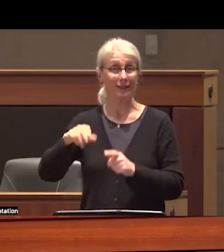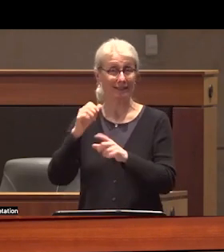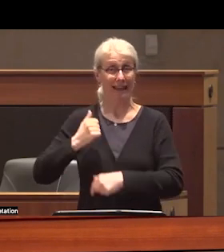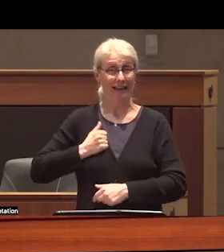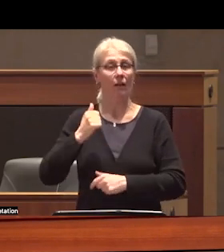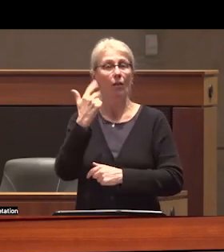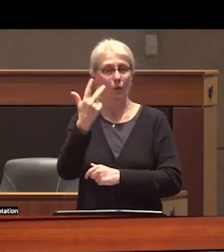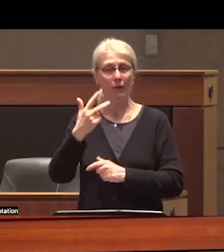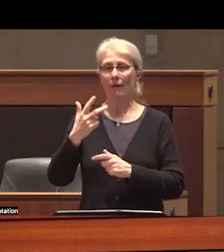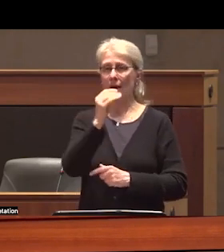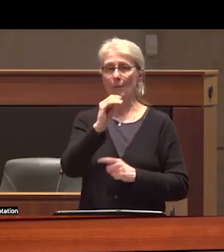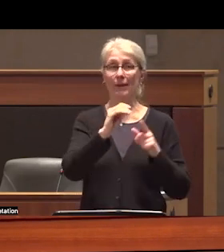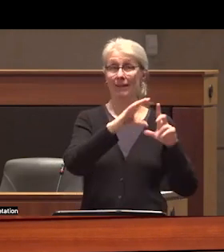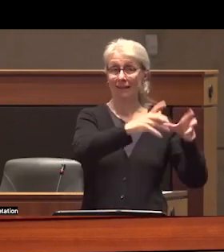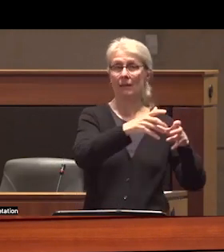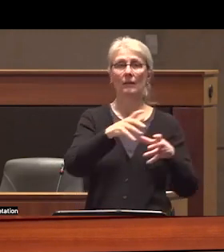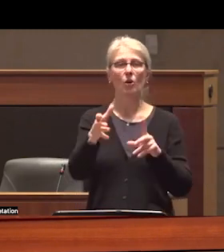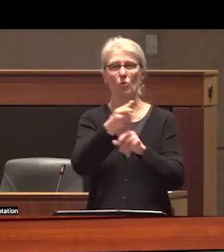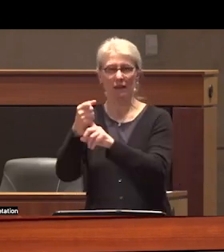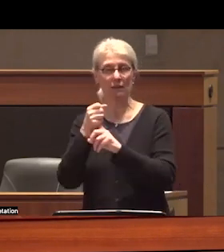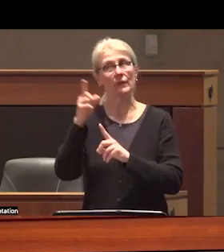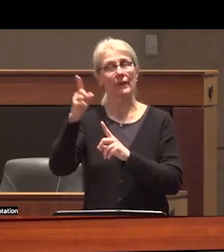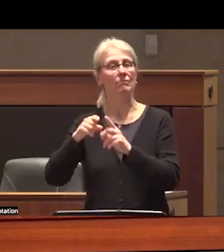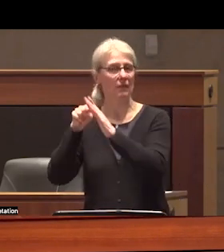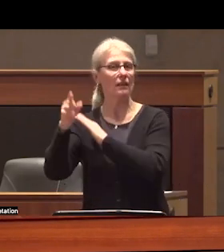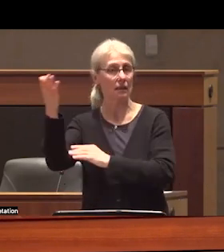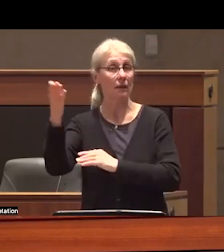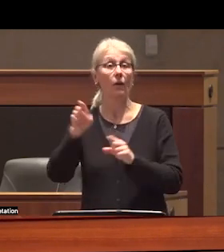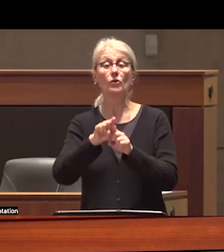were arrested in connection with it and that every Canadian Blackfire employee fled the area